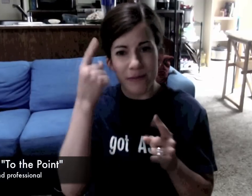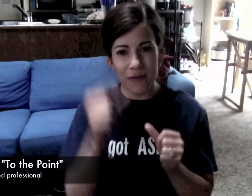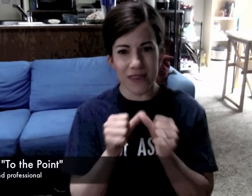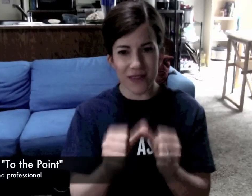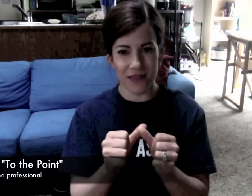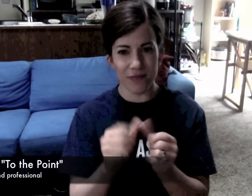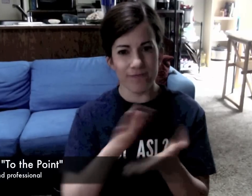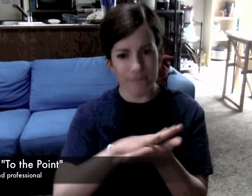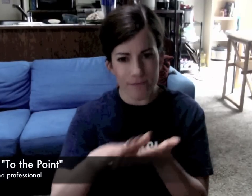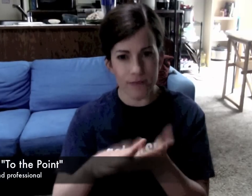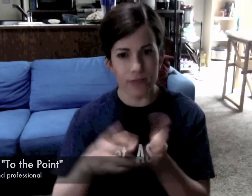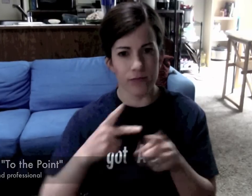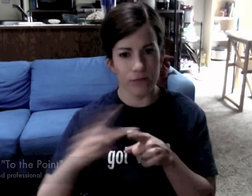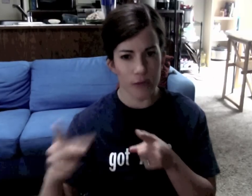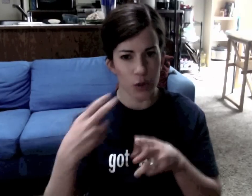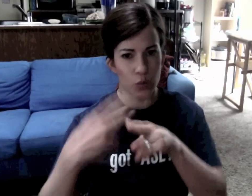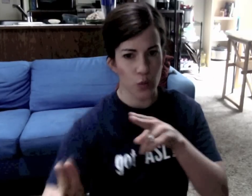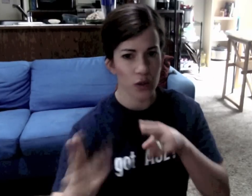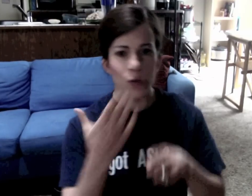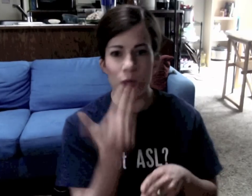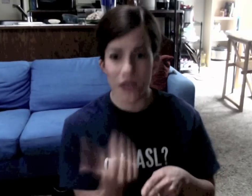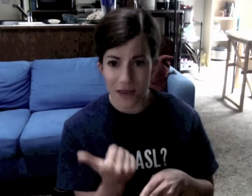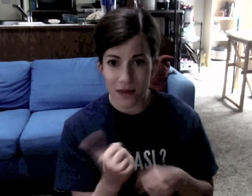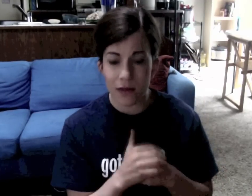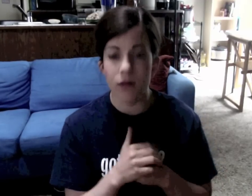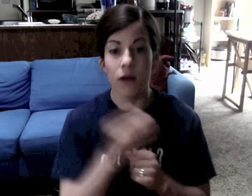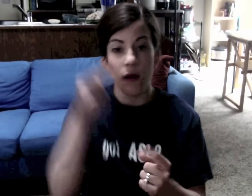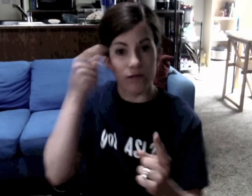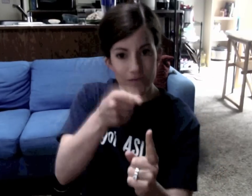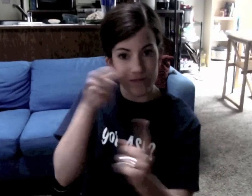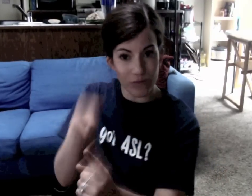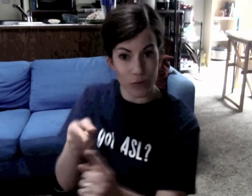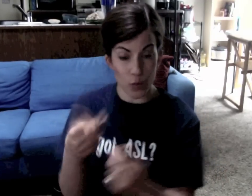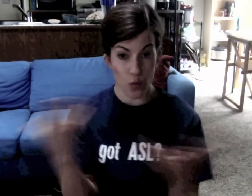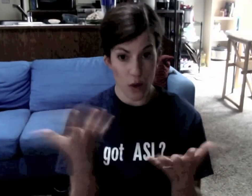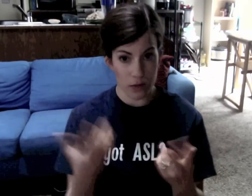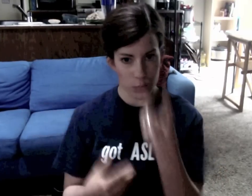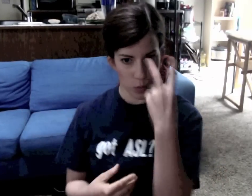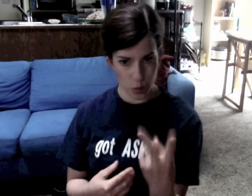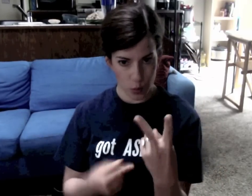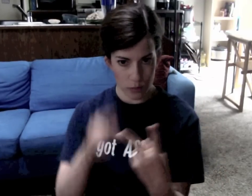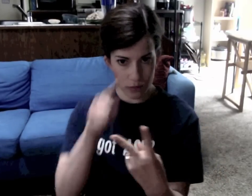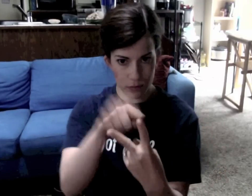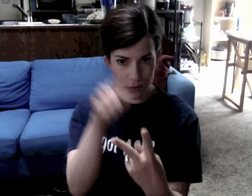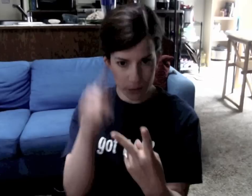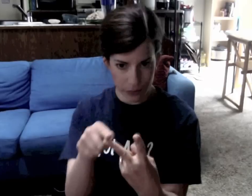Please keep it nice, professional, short and sweet. Make sure it has two points to make.